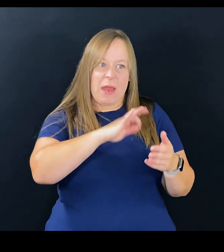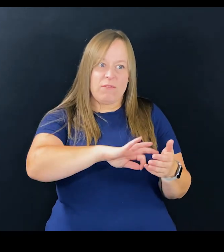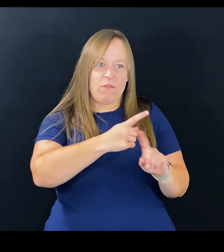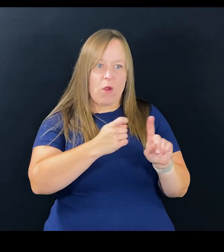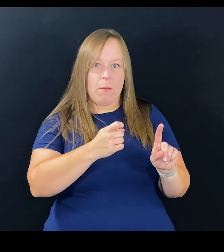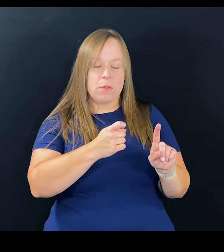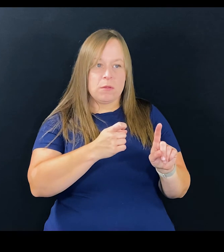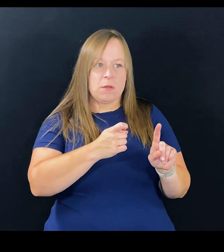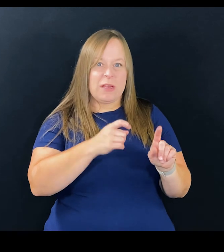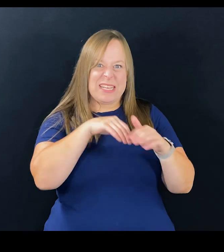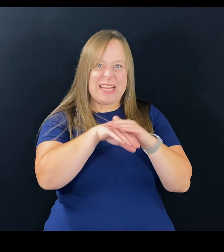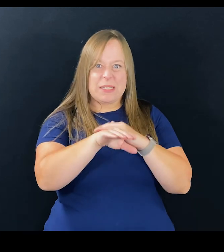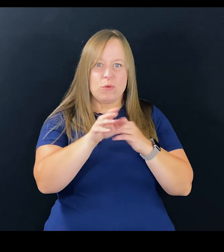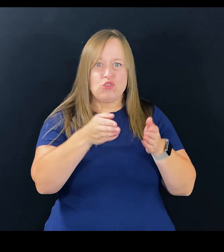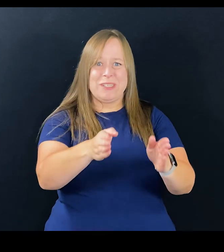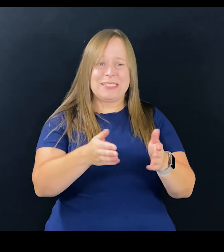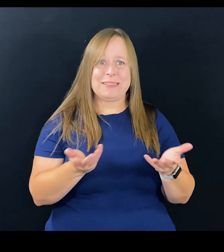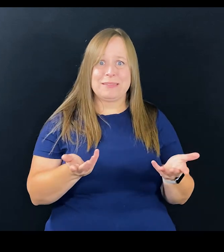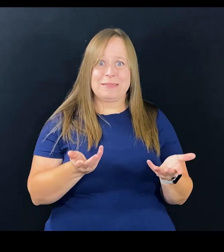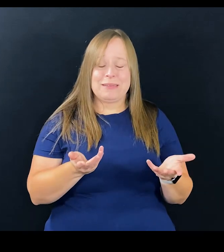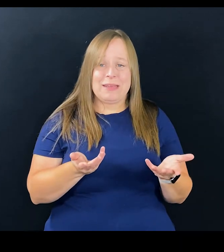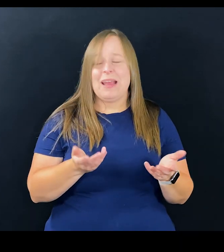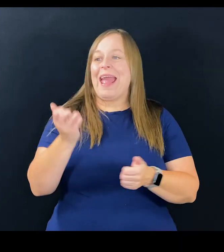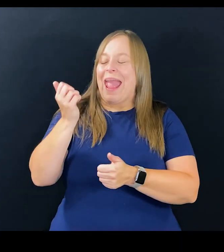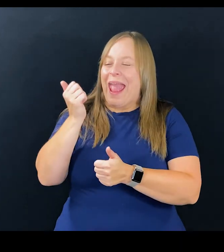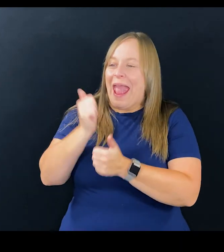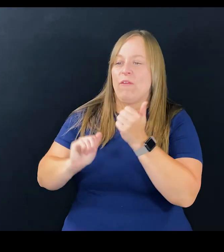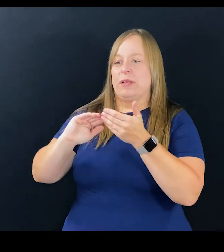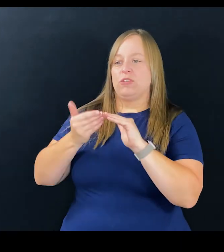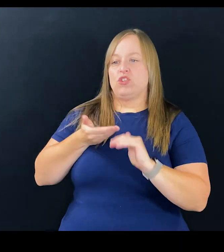devices would be benefited by accessible streets.